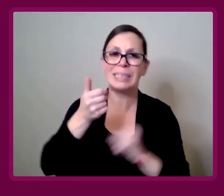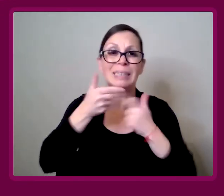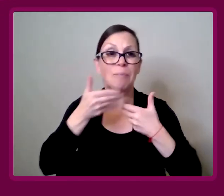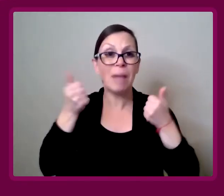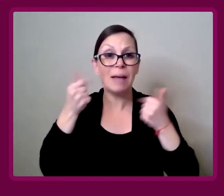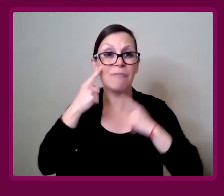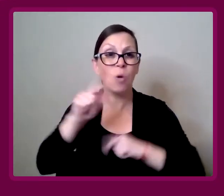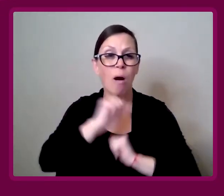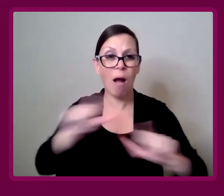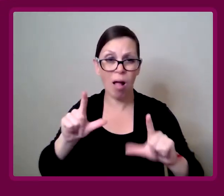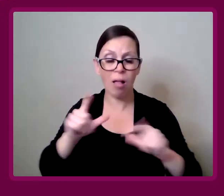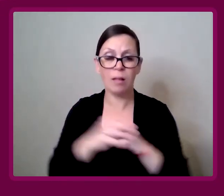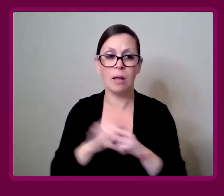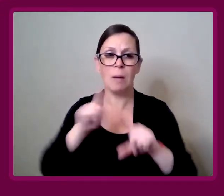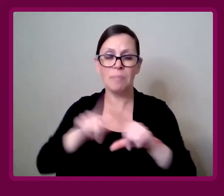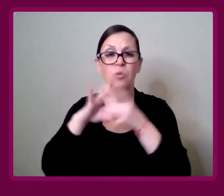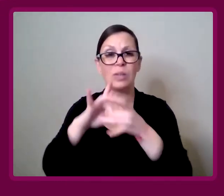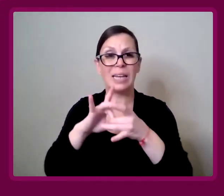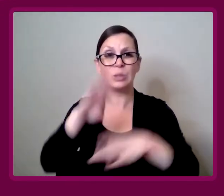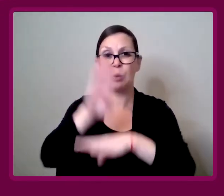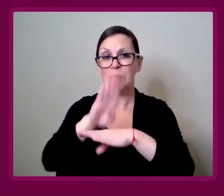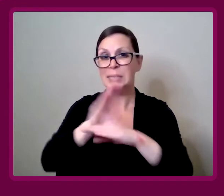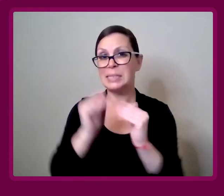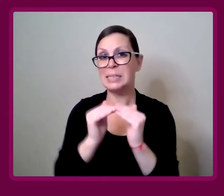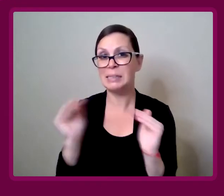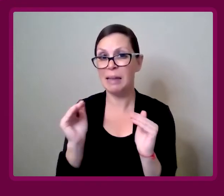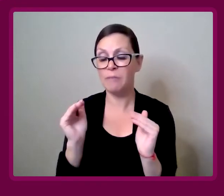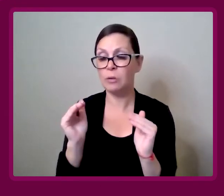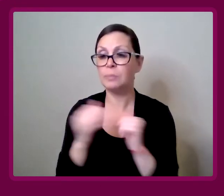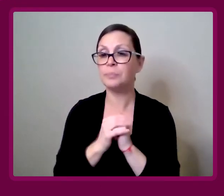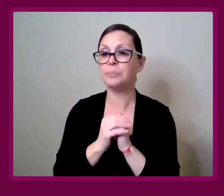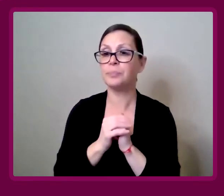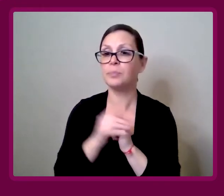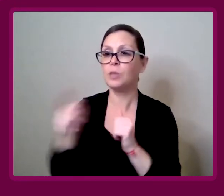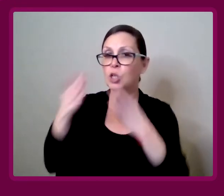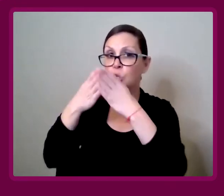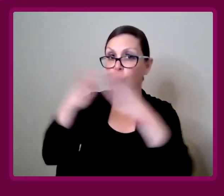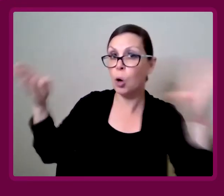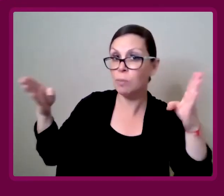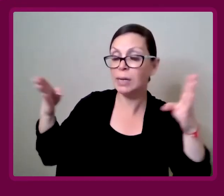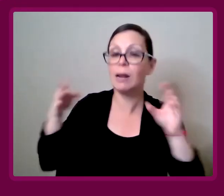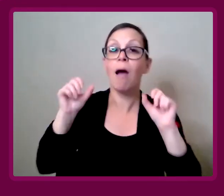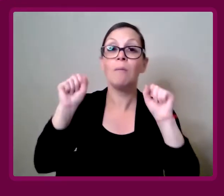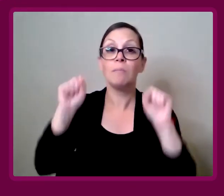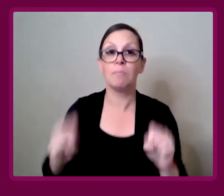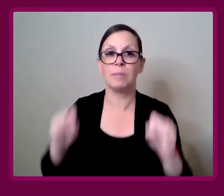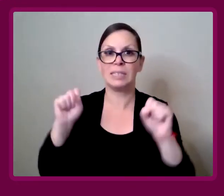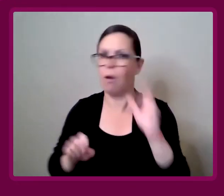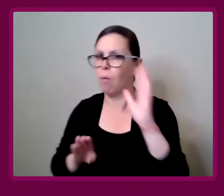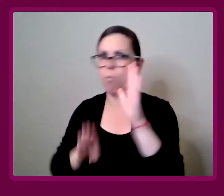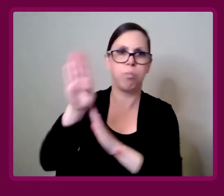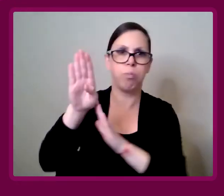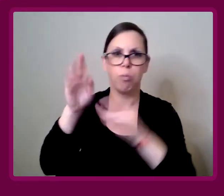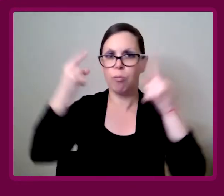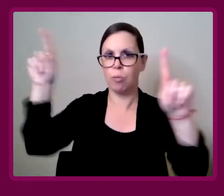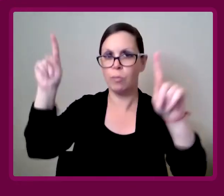it's better for everyone. Just on a business level, you're opening up a potential boom there.